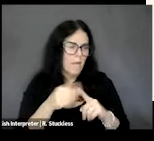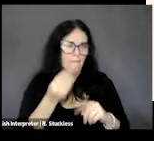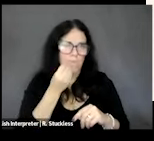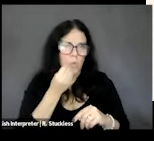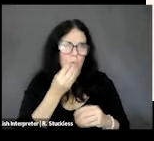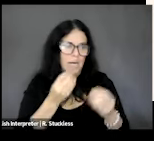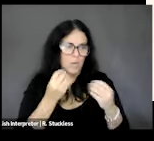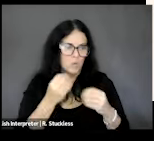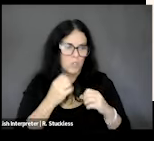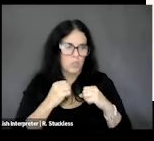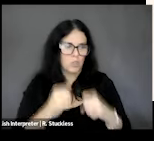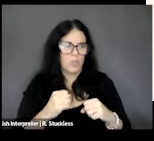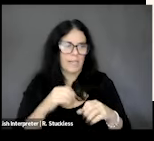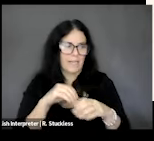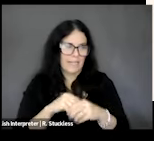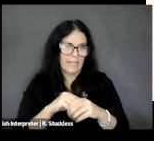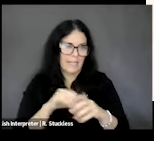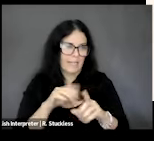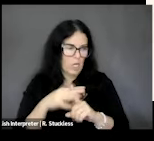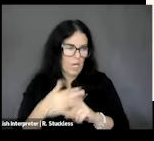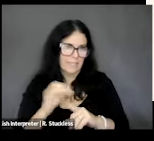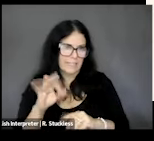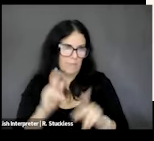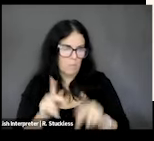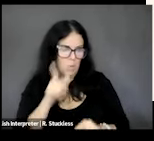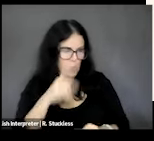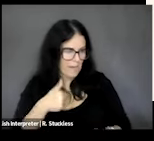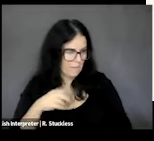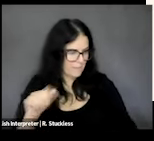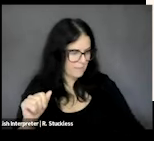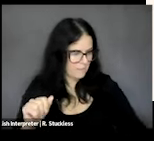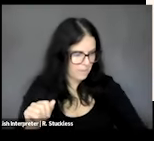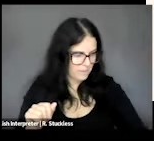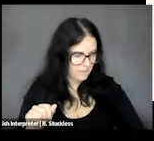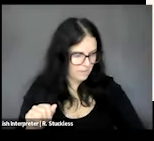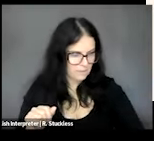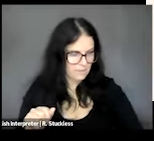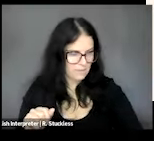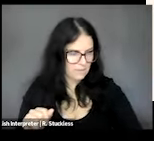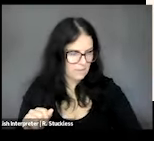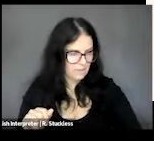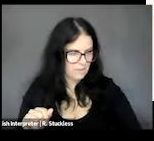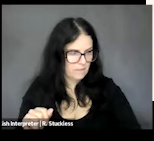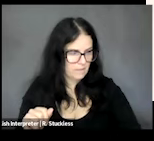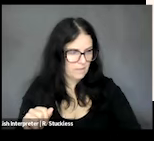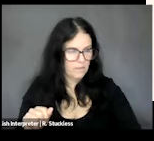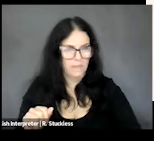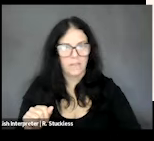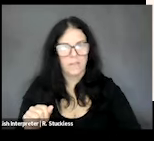security in the context of people with with disabilities. Mostly I'll be looking at the